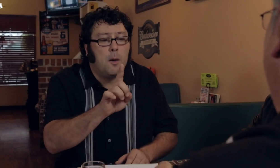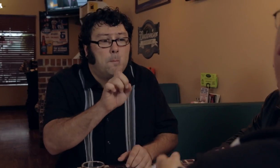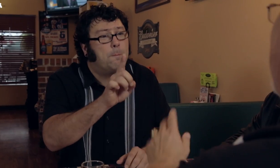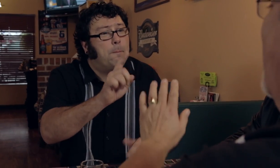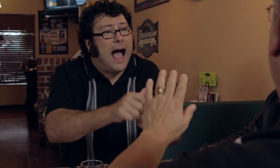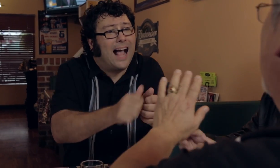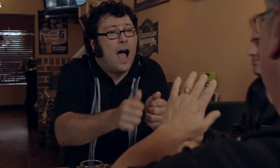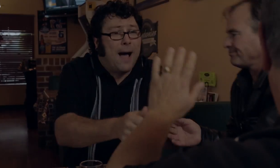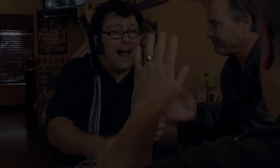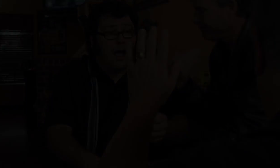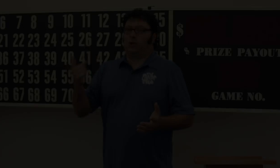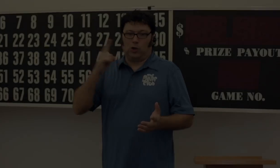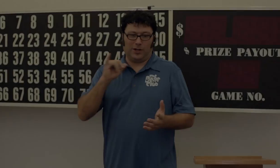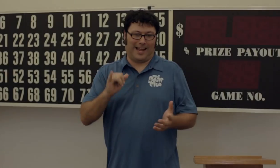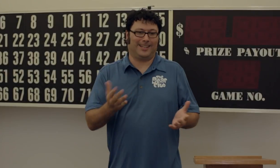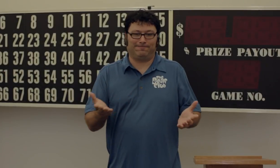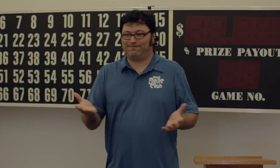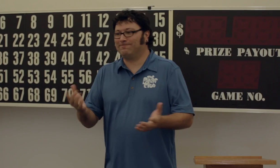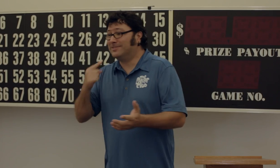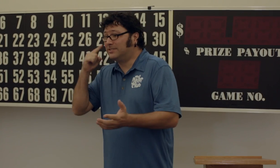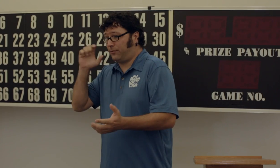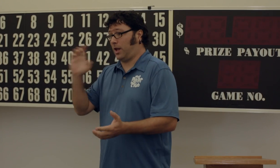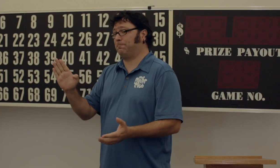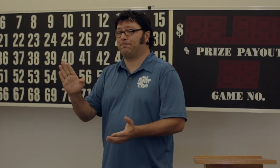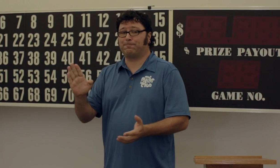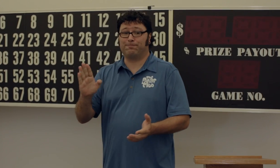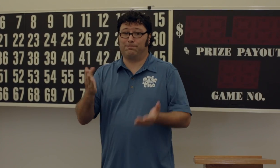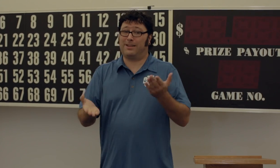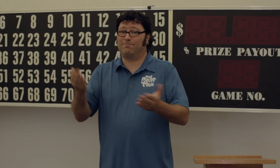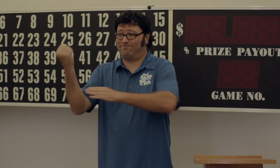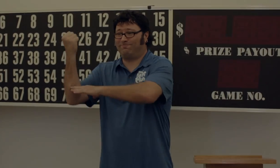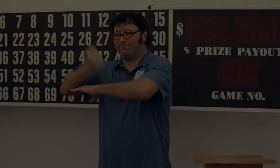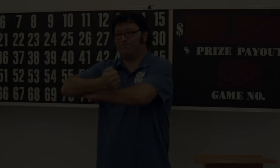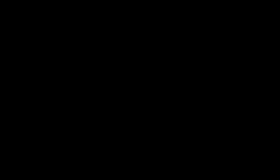But I can pay! It looks like that.. the Deaf Club may close for good.